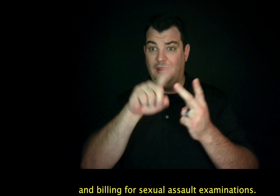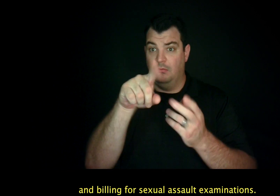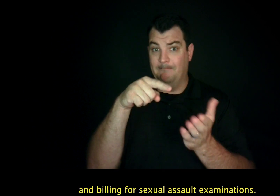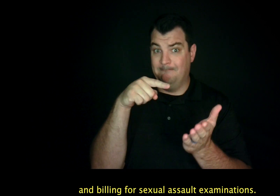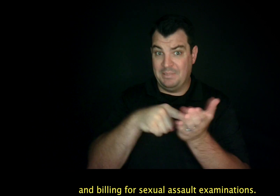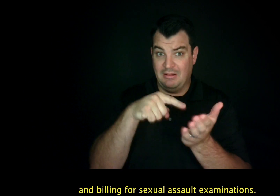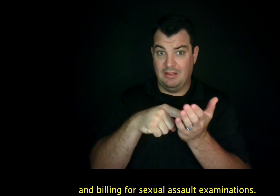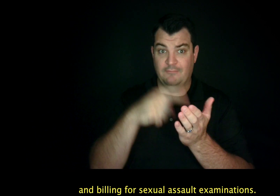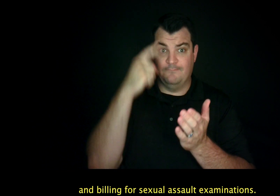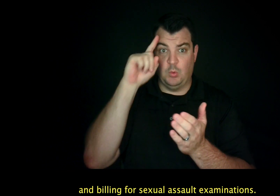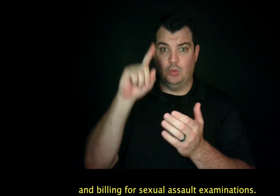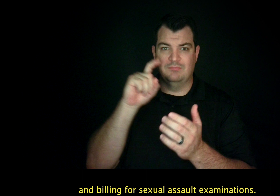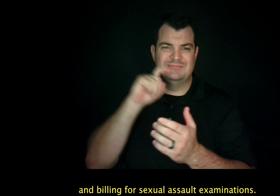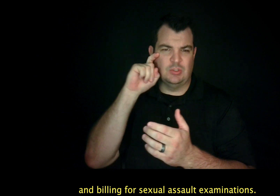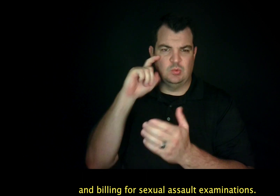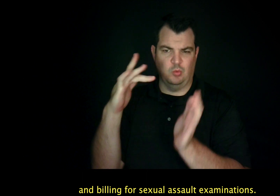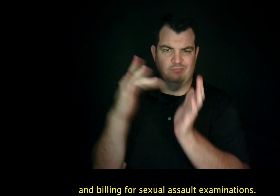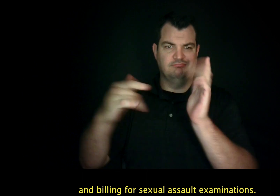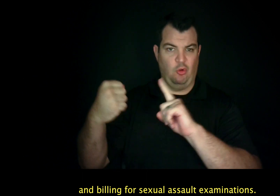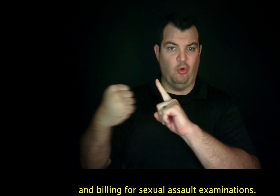and billing for sexual assault examinations.